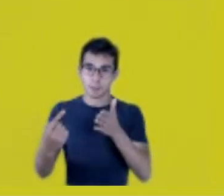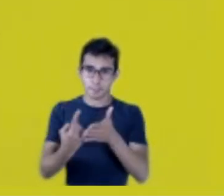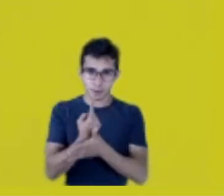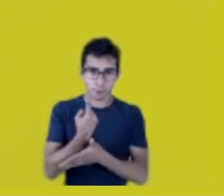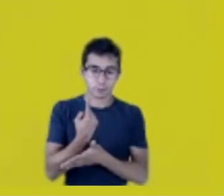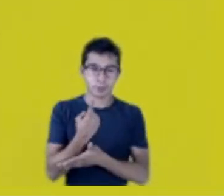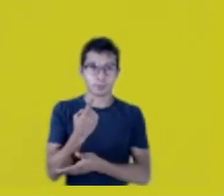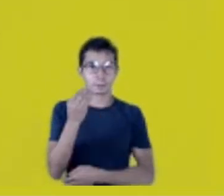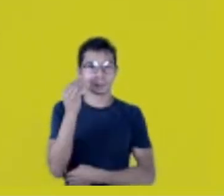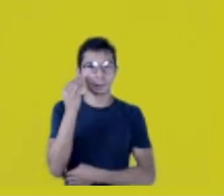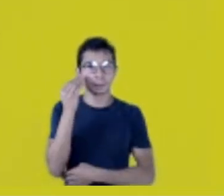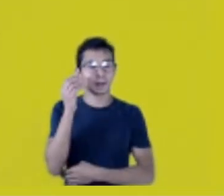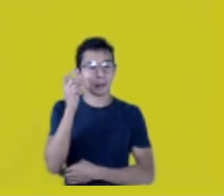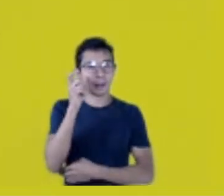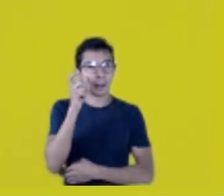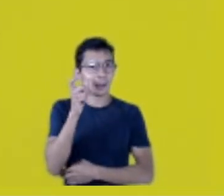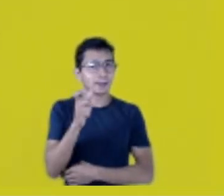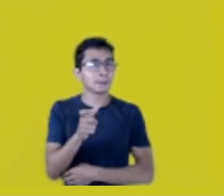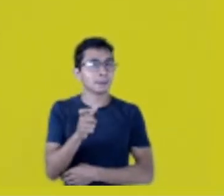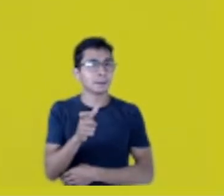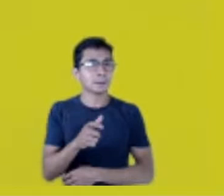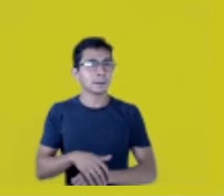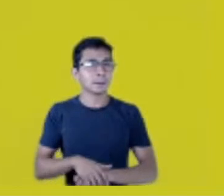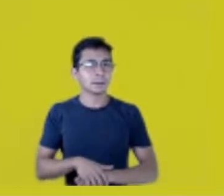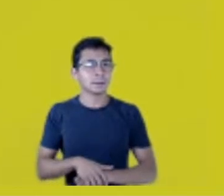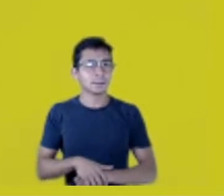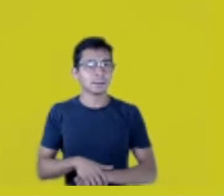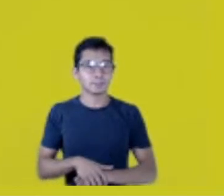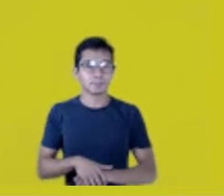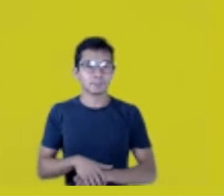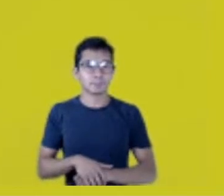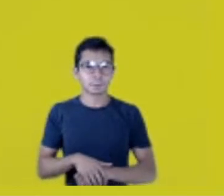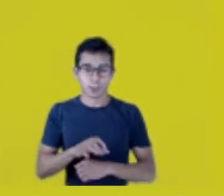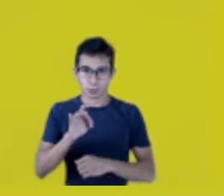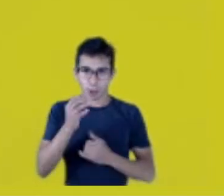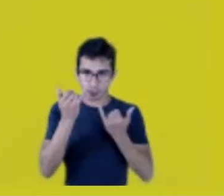so that everyone can be on the same page,